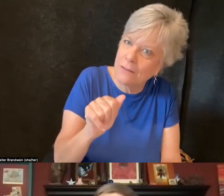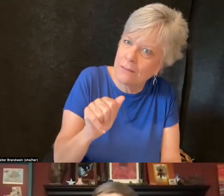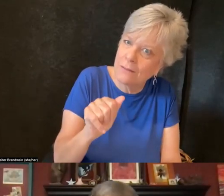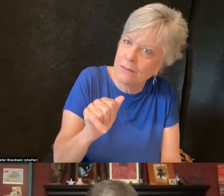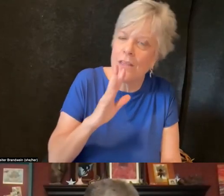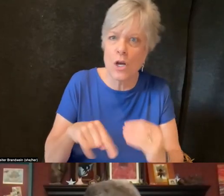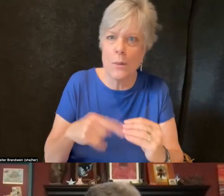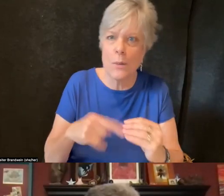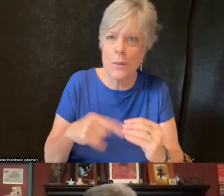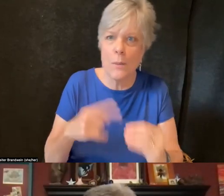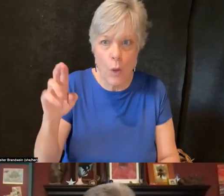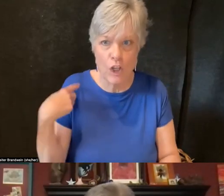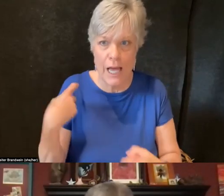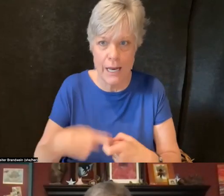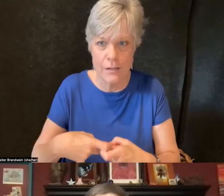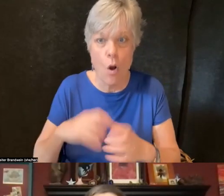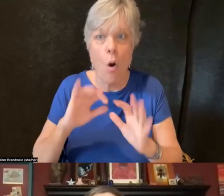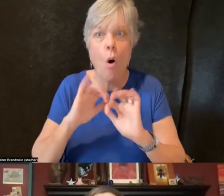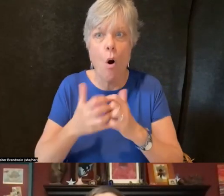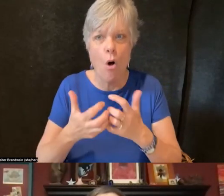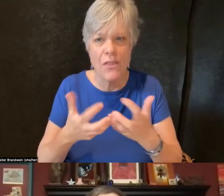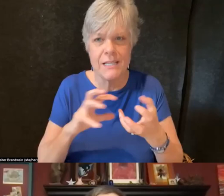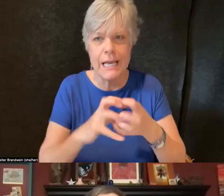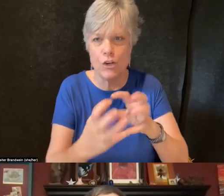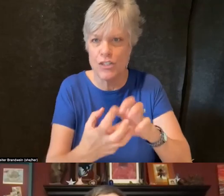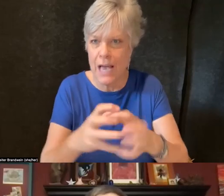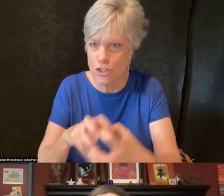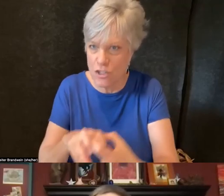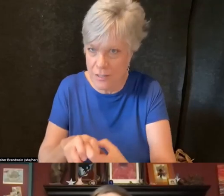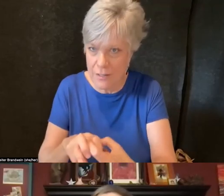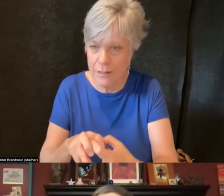all these intersections. And so my question is what is the responsibility